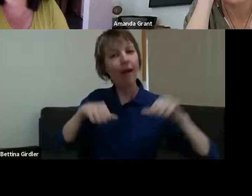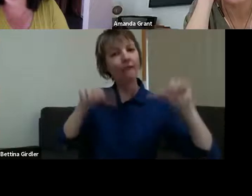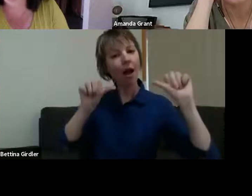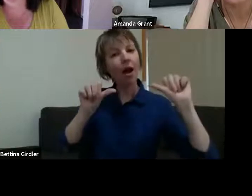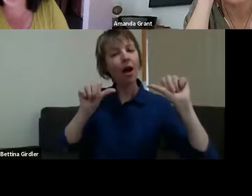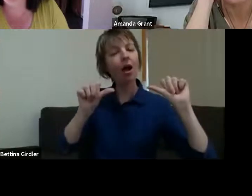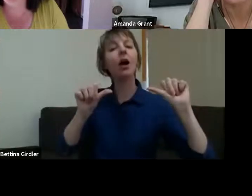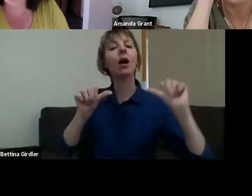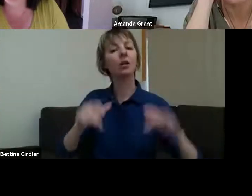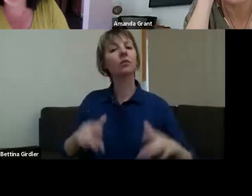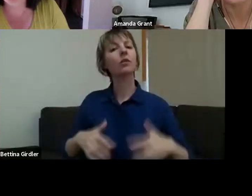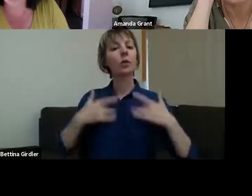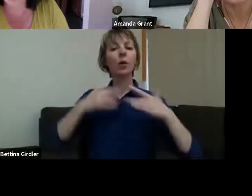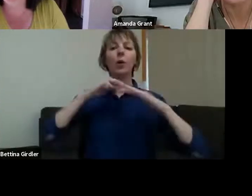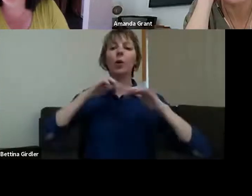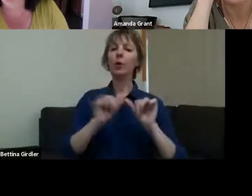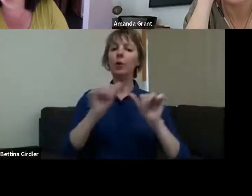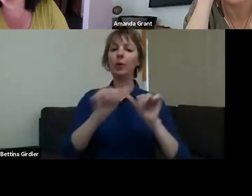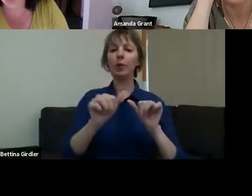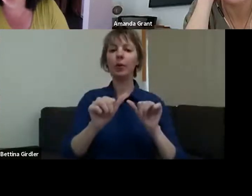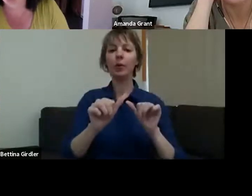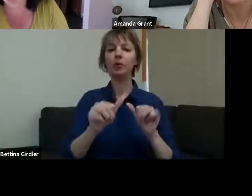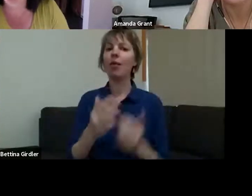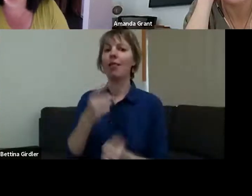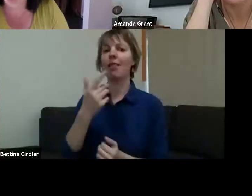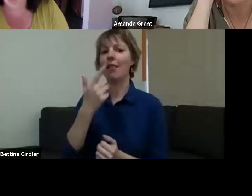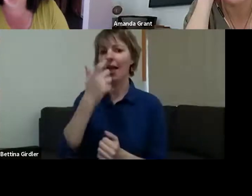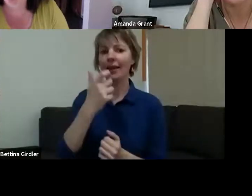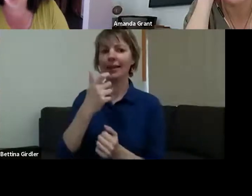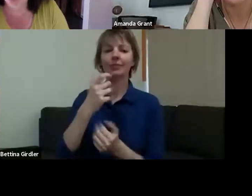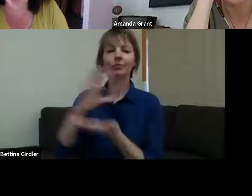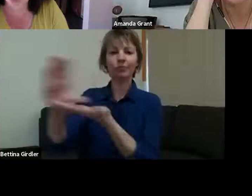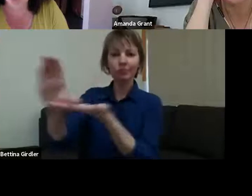Create NSW and a number of other funding bodies as well. And as we